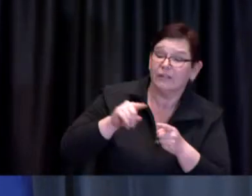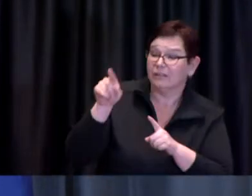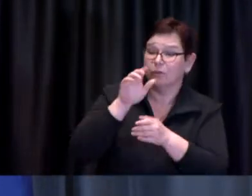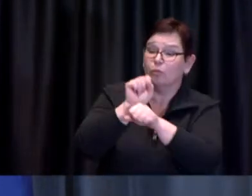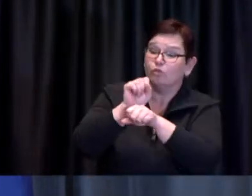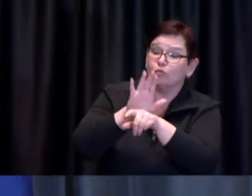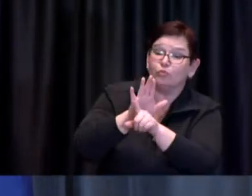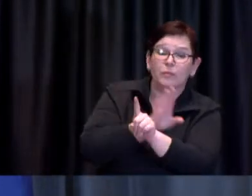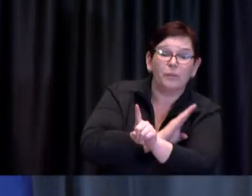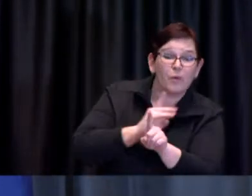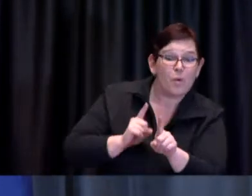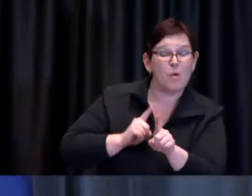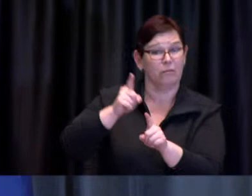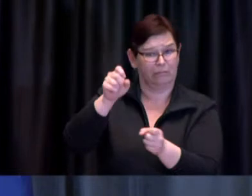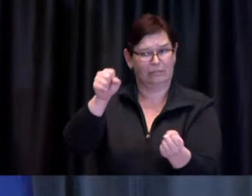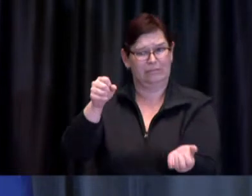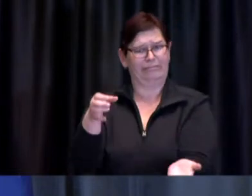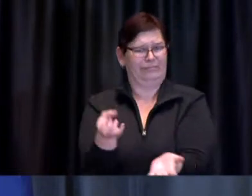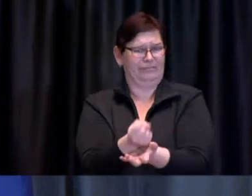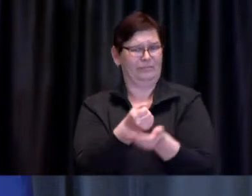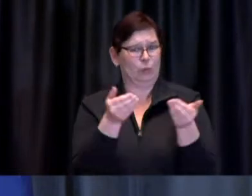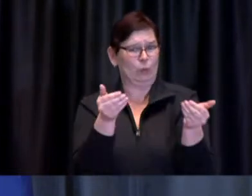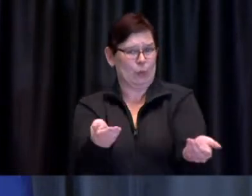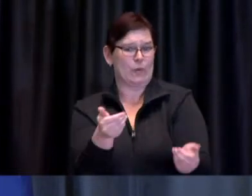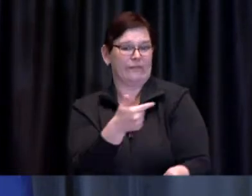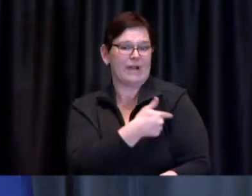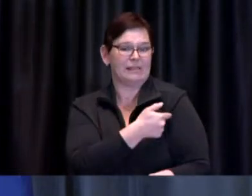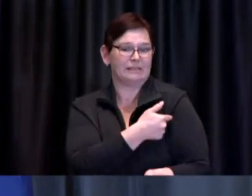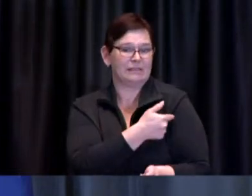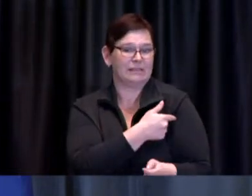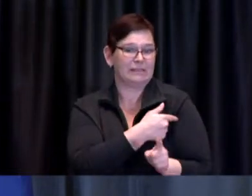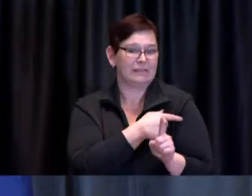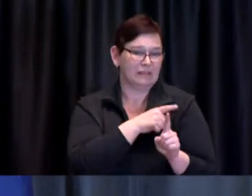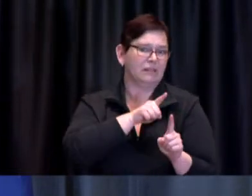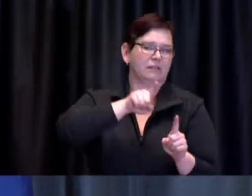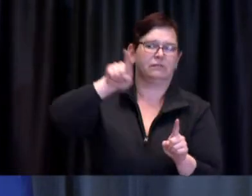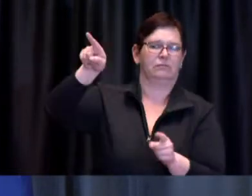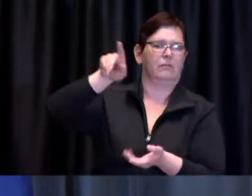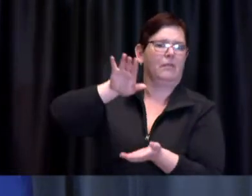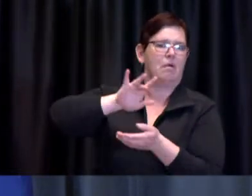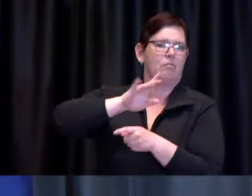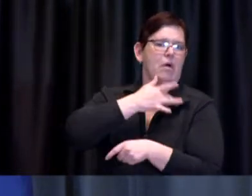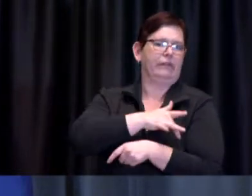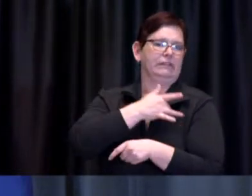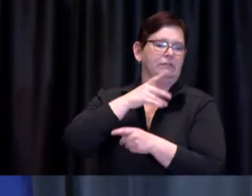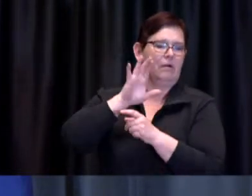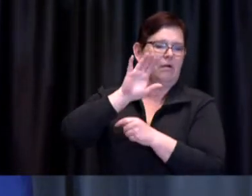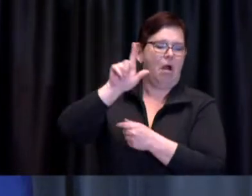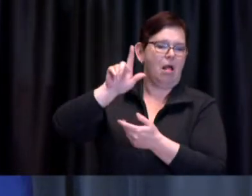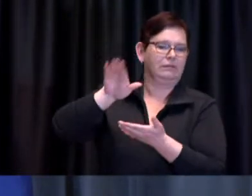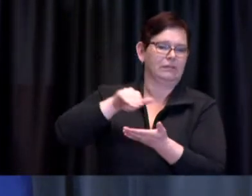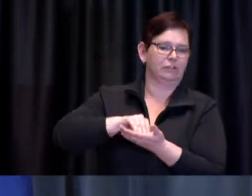to book their vaccine appointments by calling the Provincial Call Centre at 1-888-999-6488.